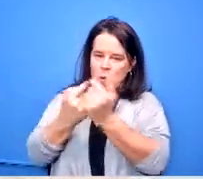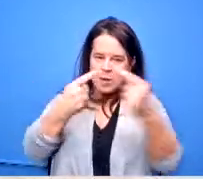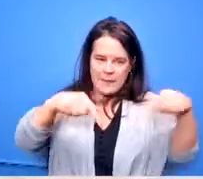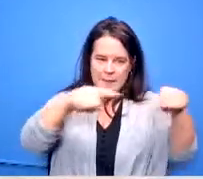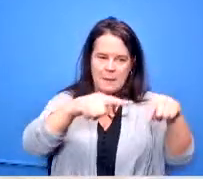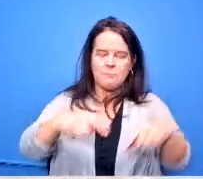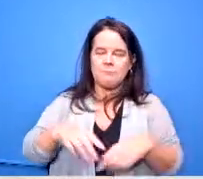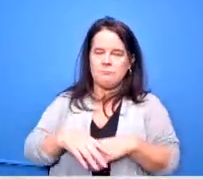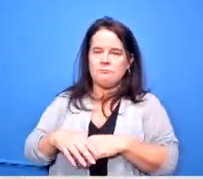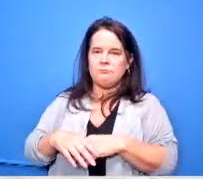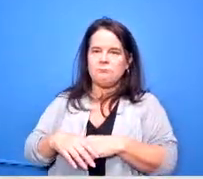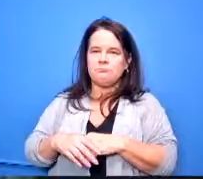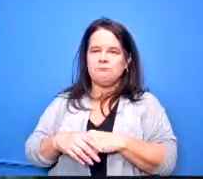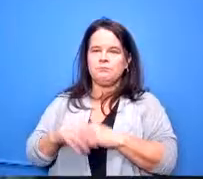thank you any other questions from the board